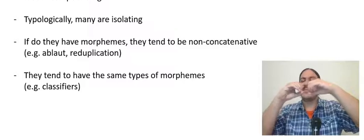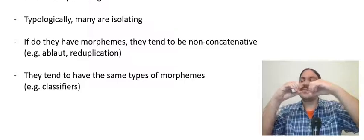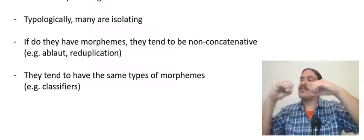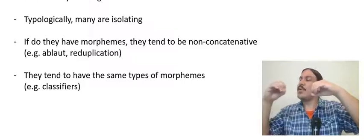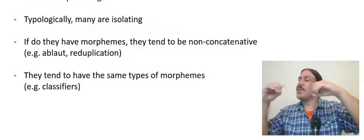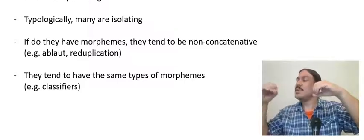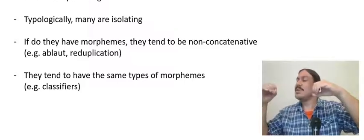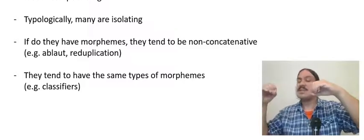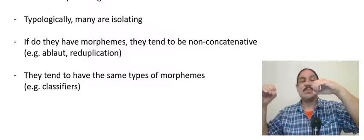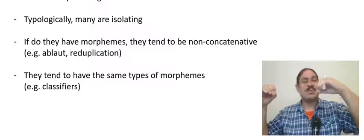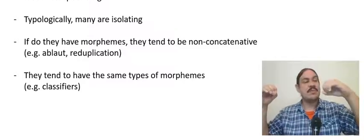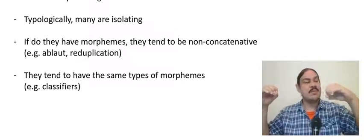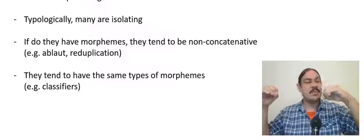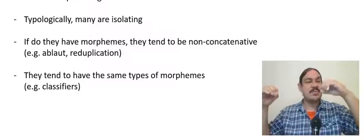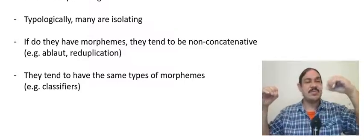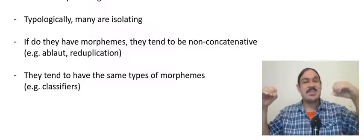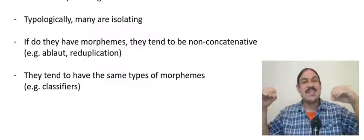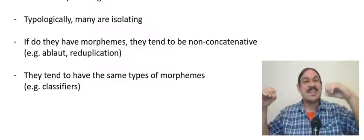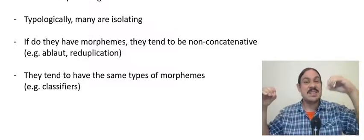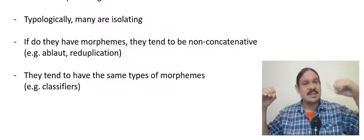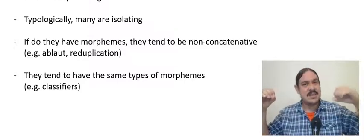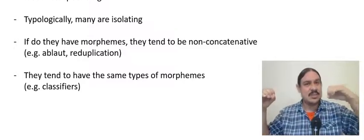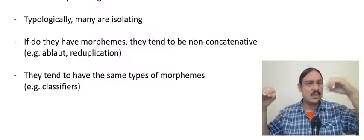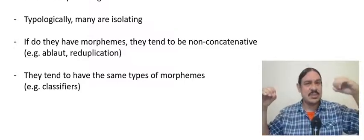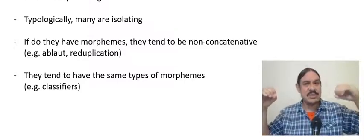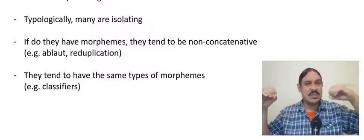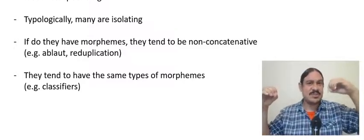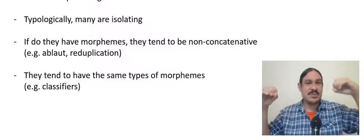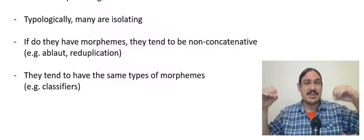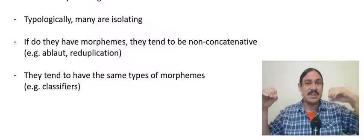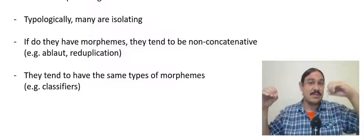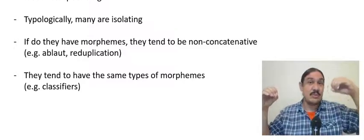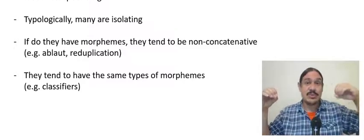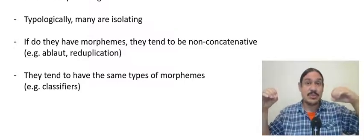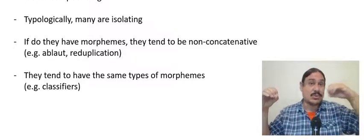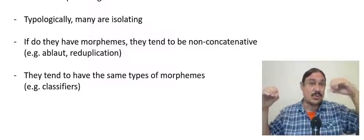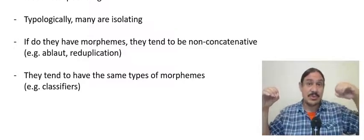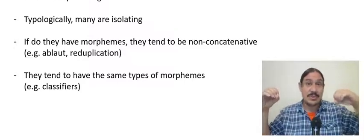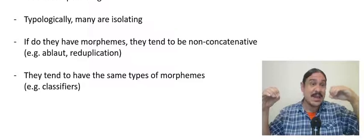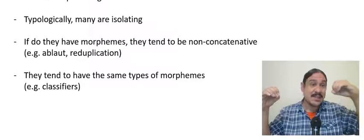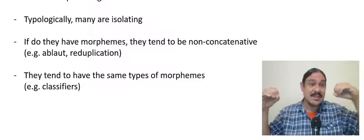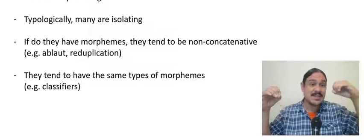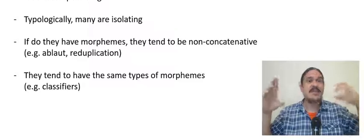they tend to be modifications of the root essentially what we have for "man" versus